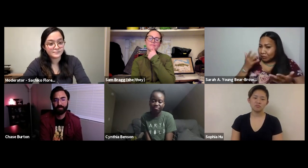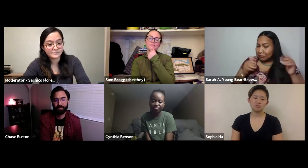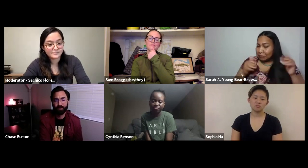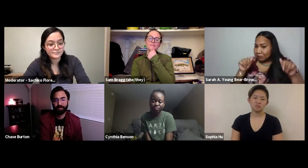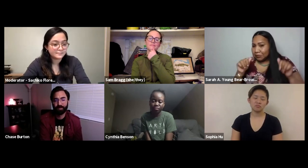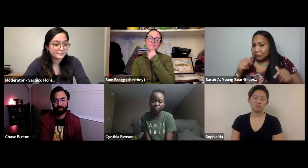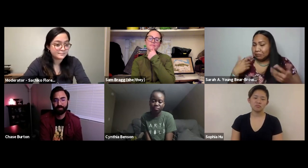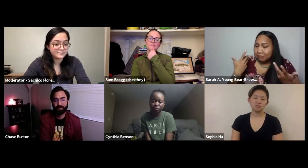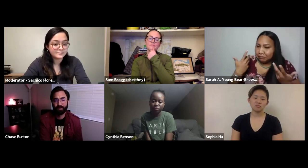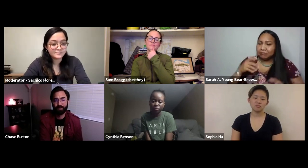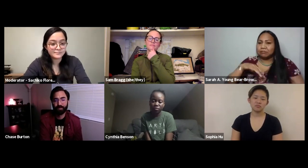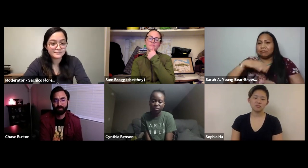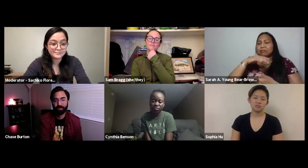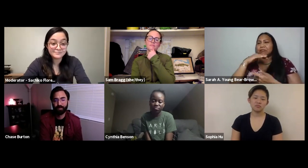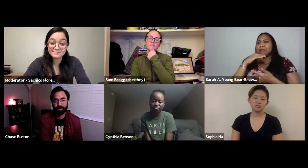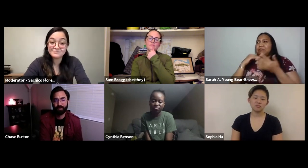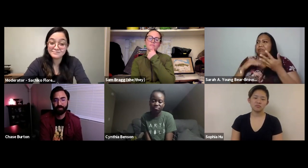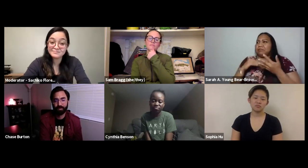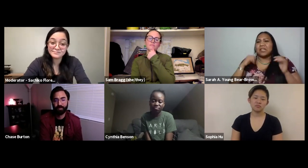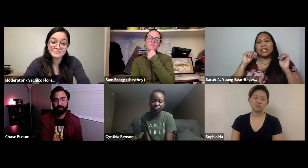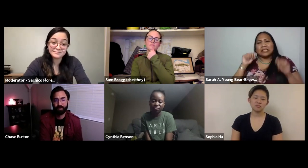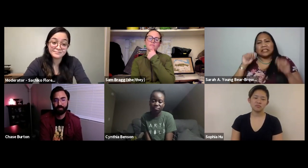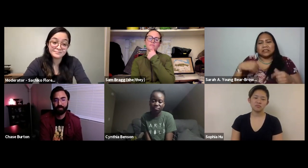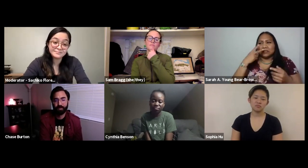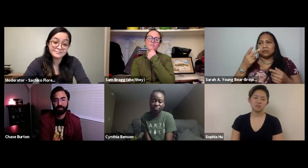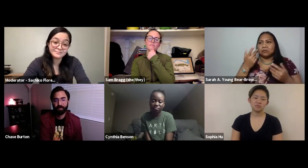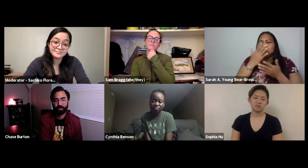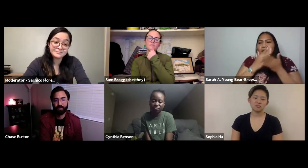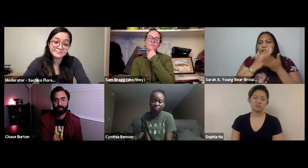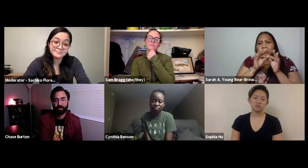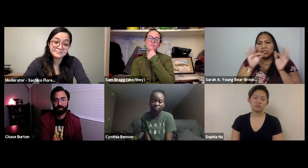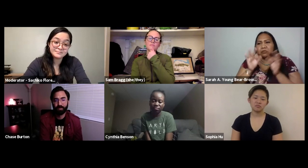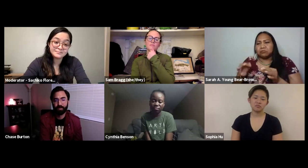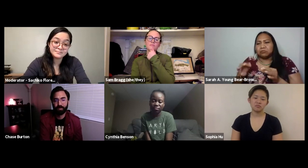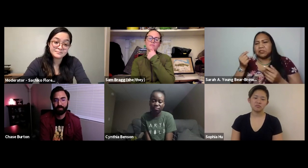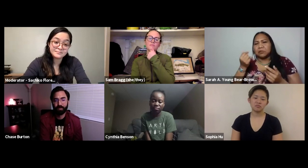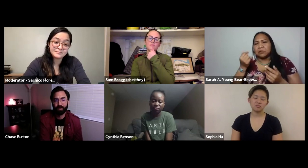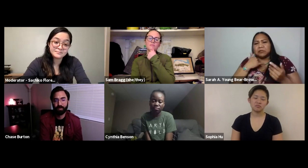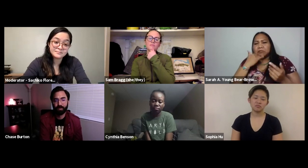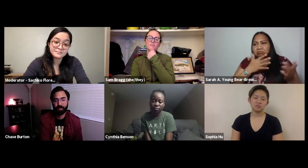they're talking about America. So it gives me doubt as to what is really being portrayed.